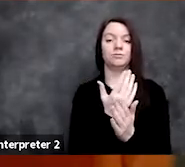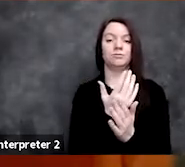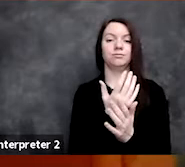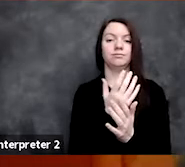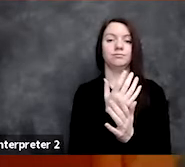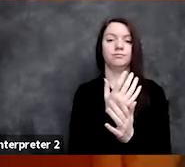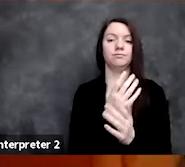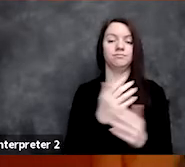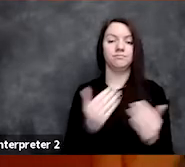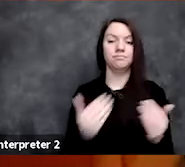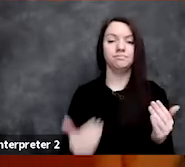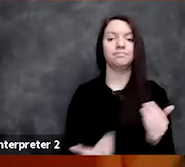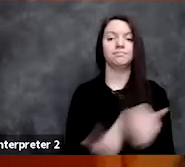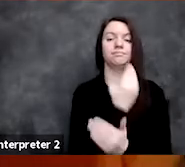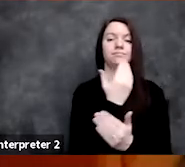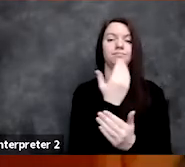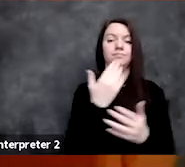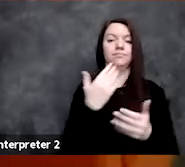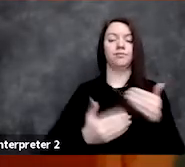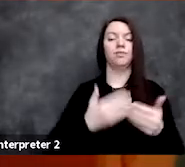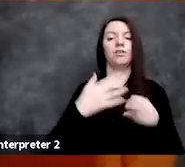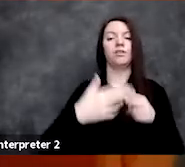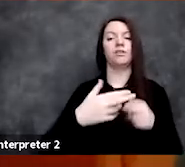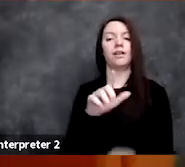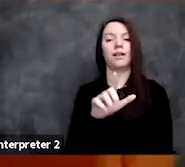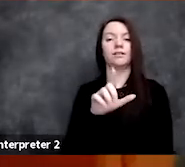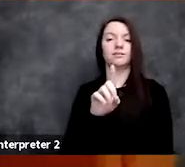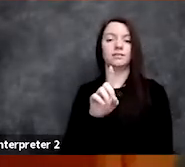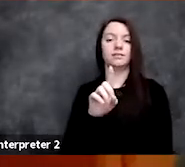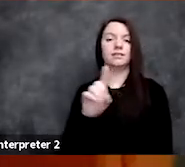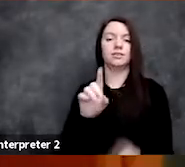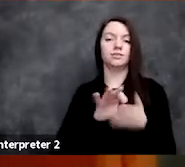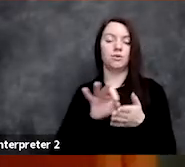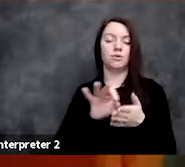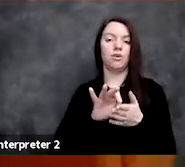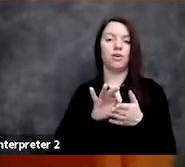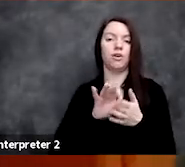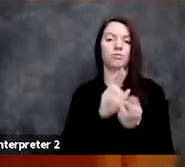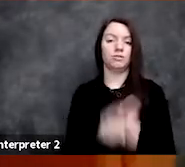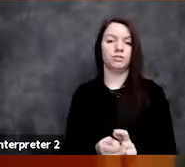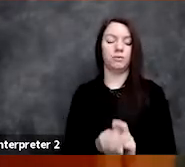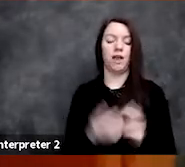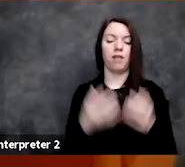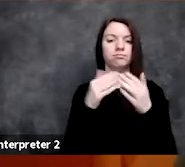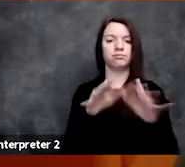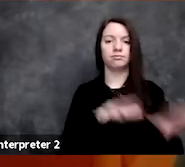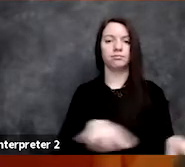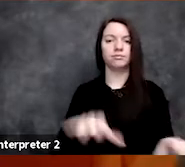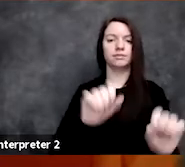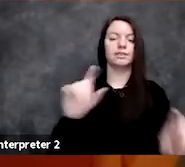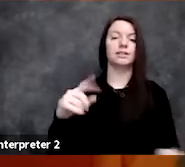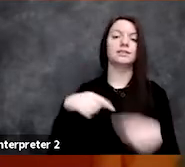called LD score regression which has been widely adopted since its initial publication in 2015